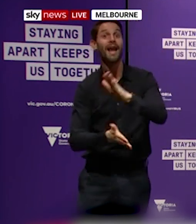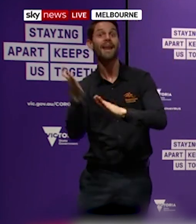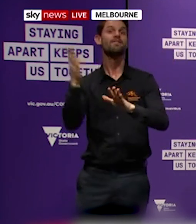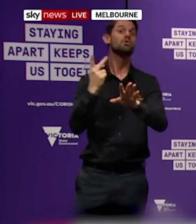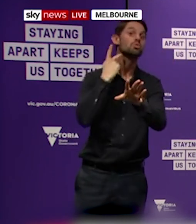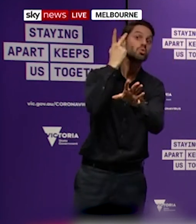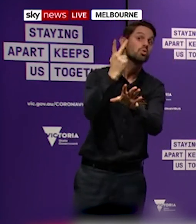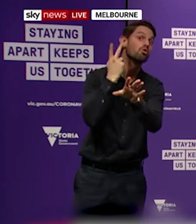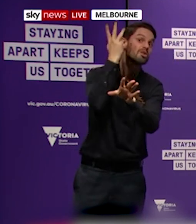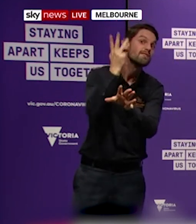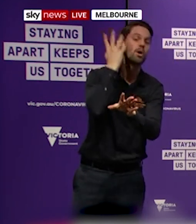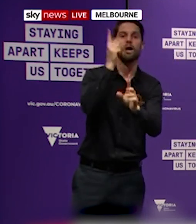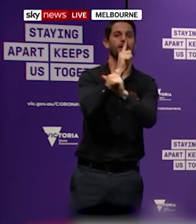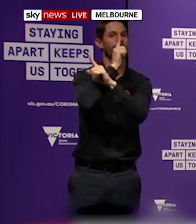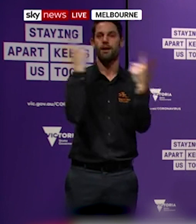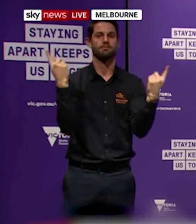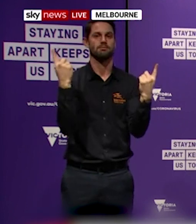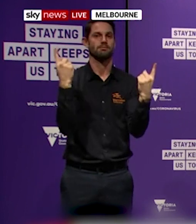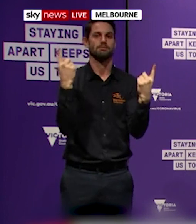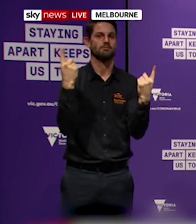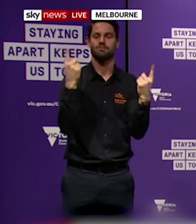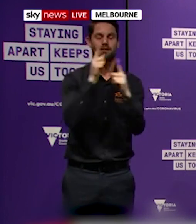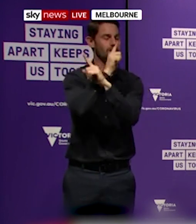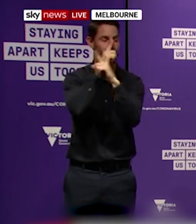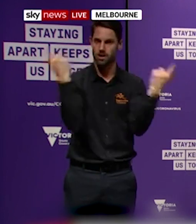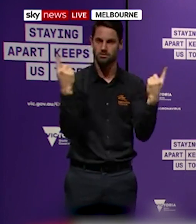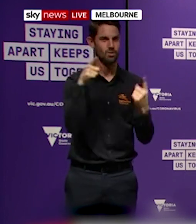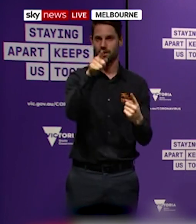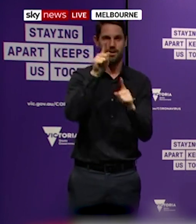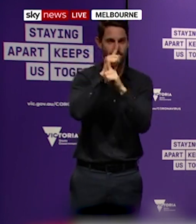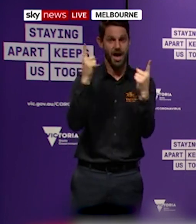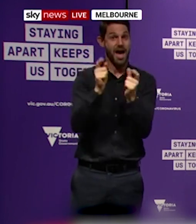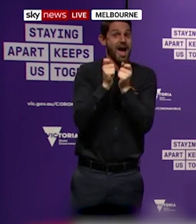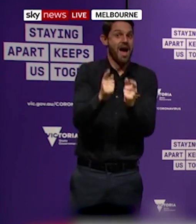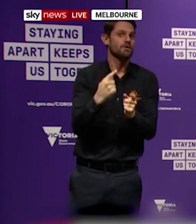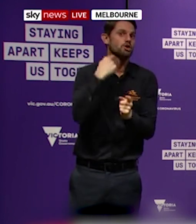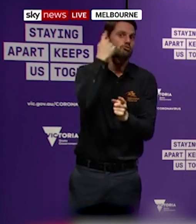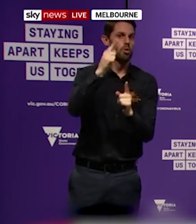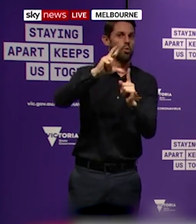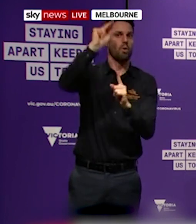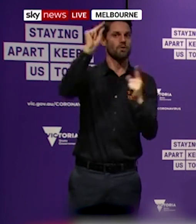That is not one of the four reasons that you are permitted to leave your home for now. That will give rise to